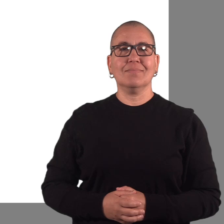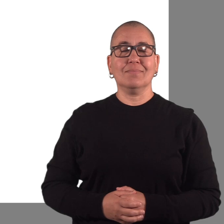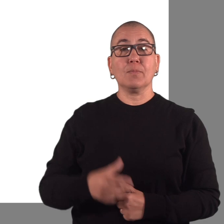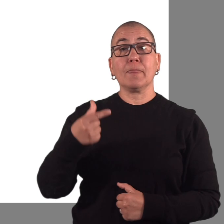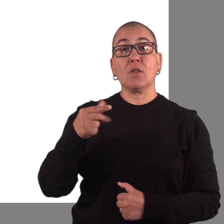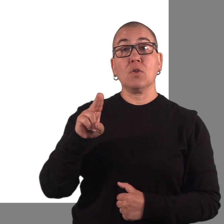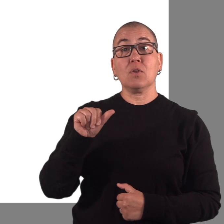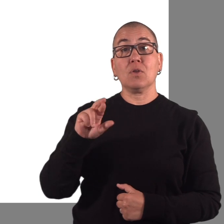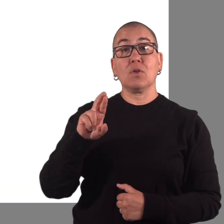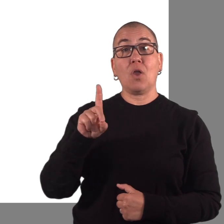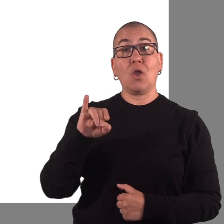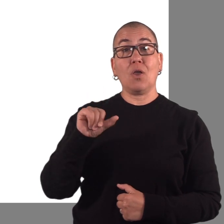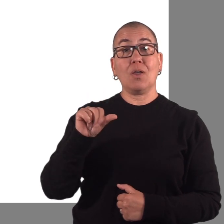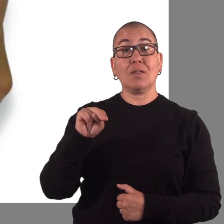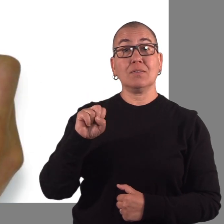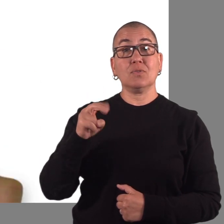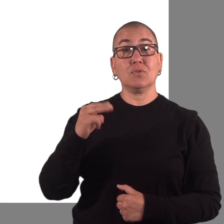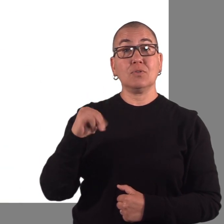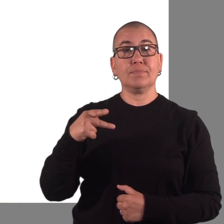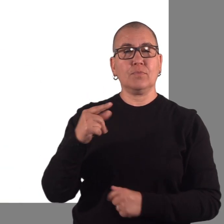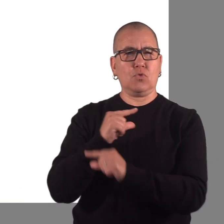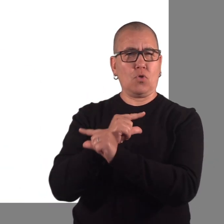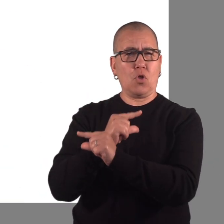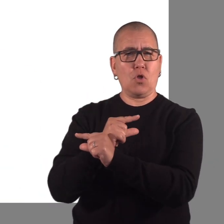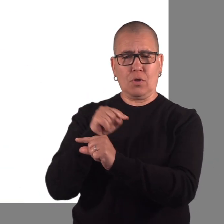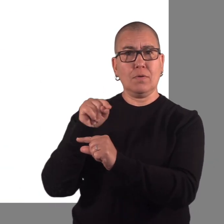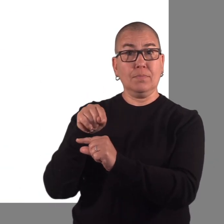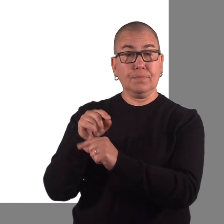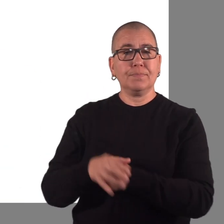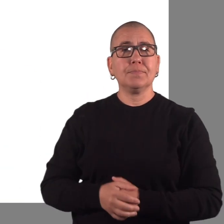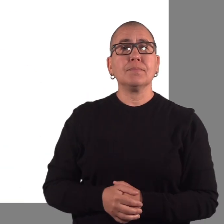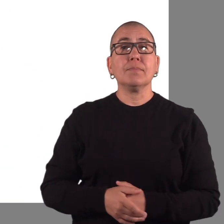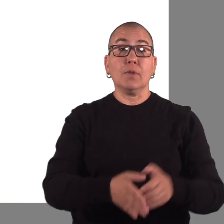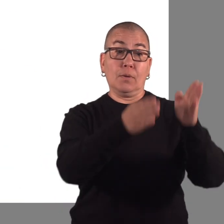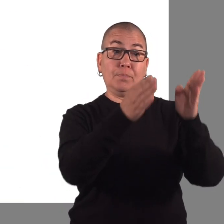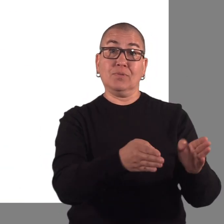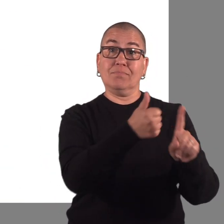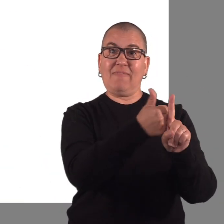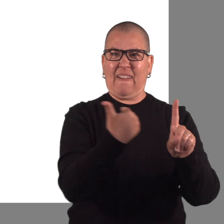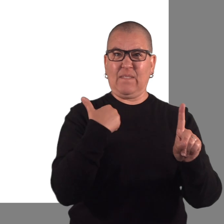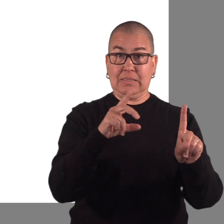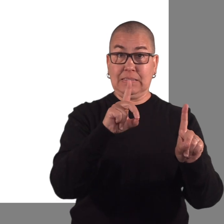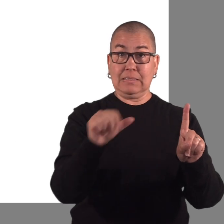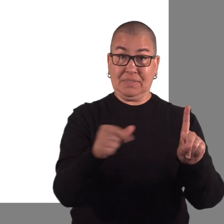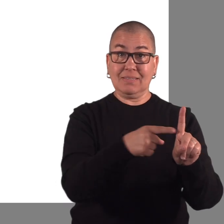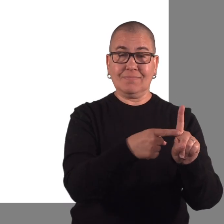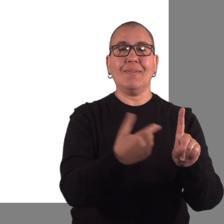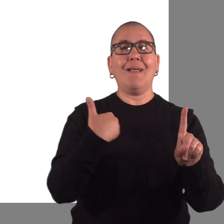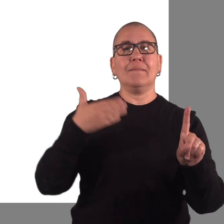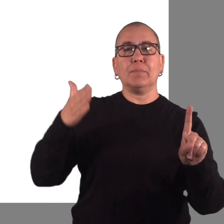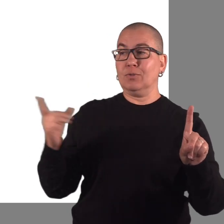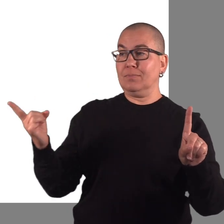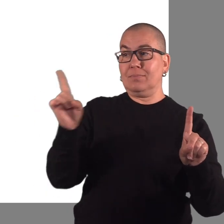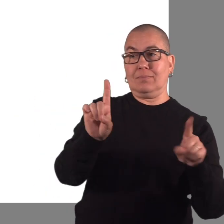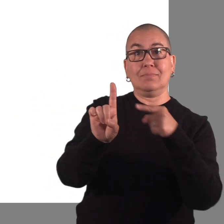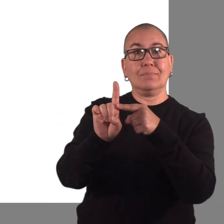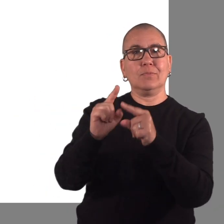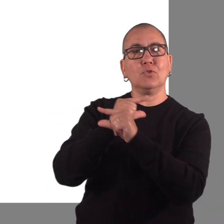Guardianship is the most restrictive decision-making option,